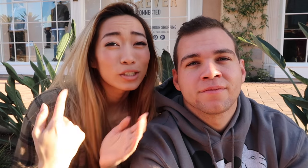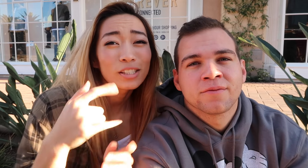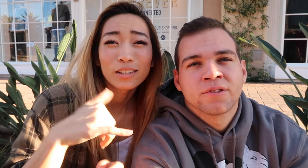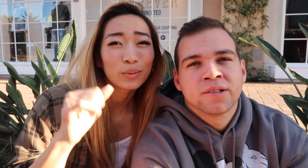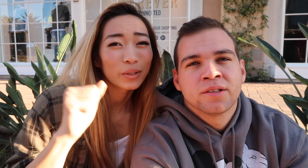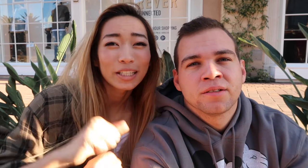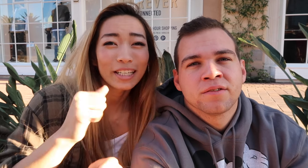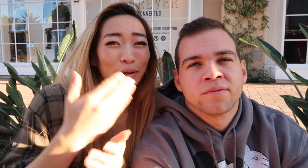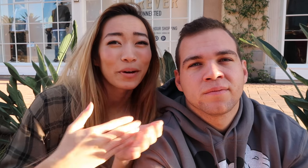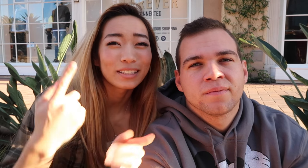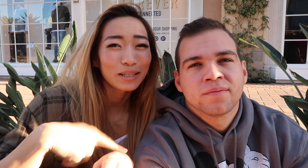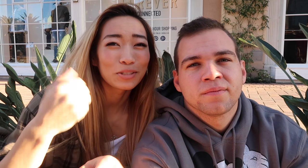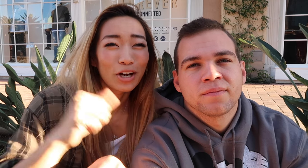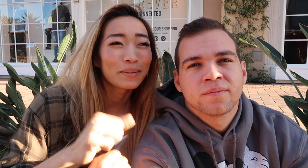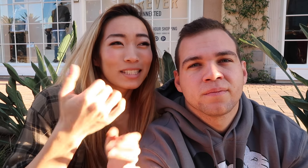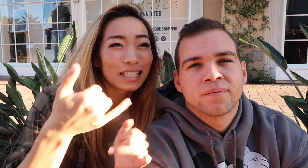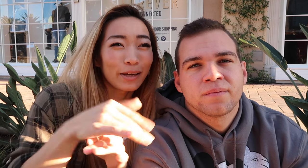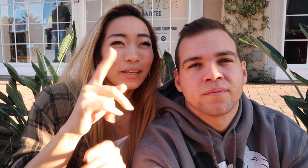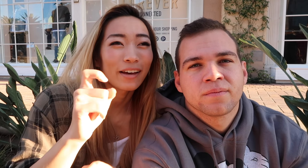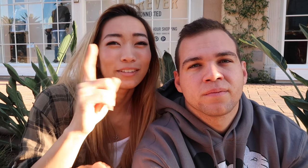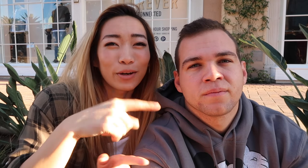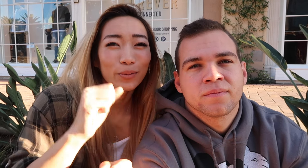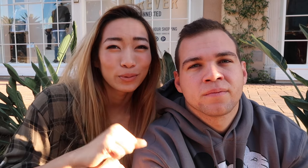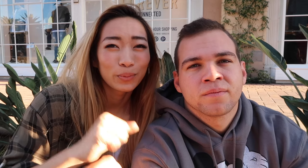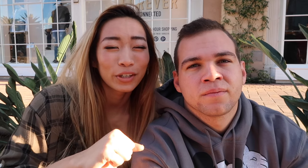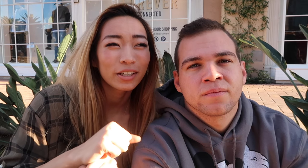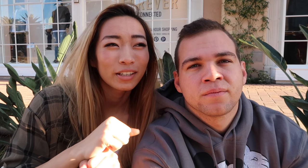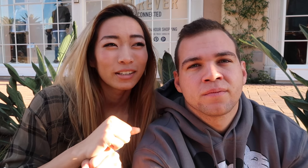we're still working our part-time jobs tonight we have to go to work